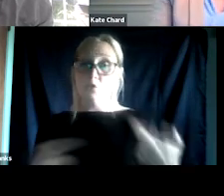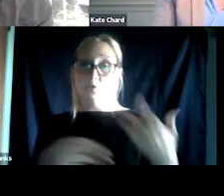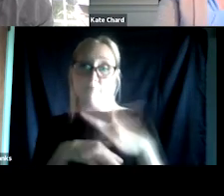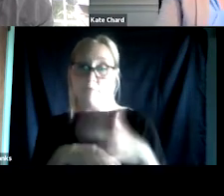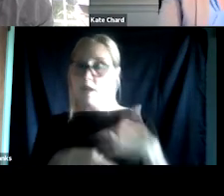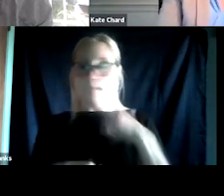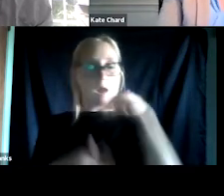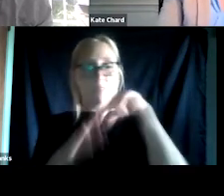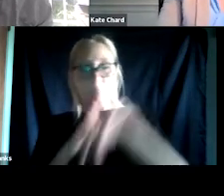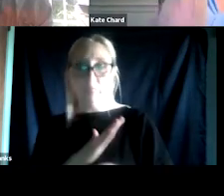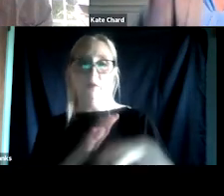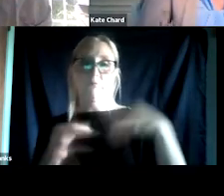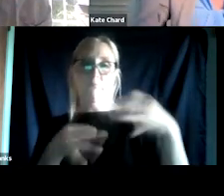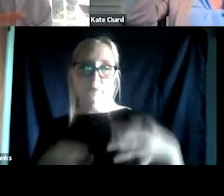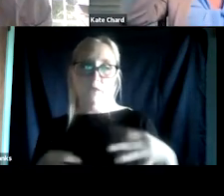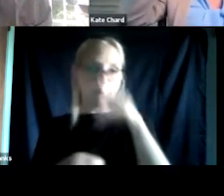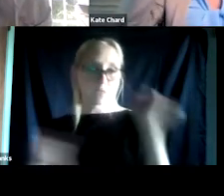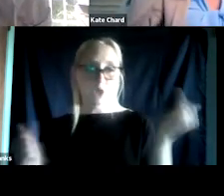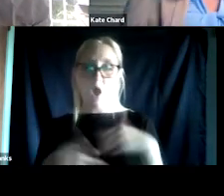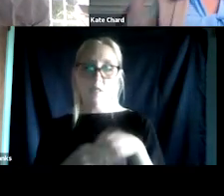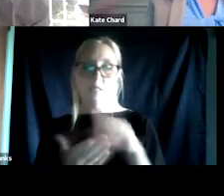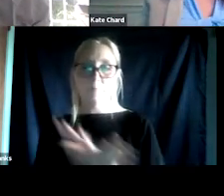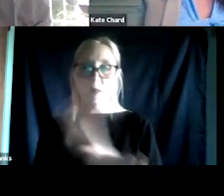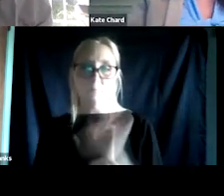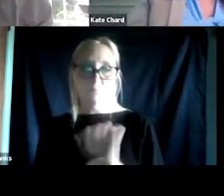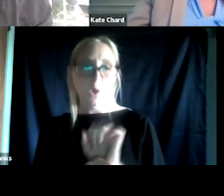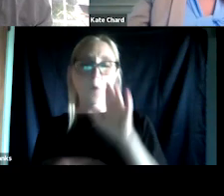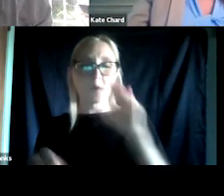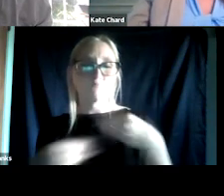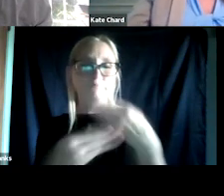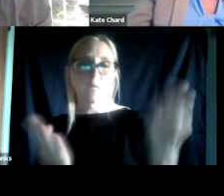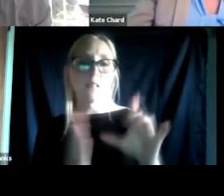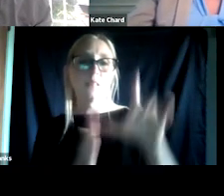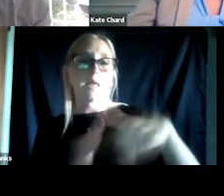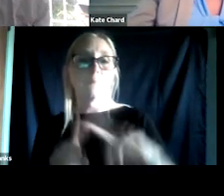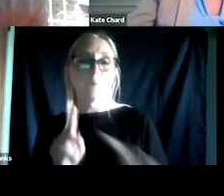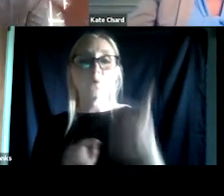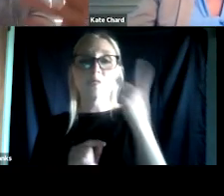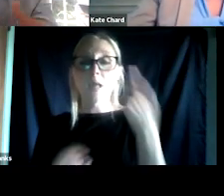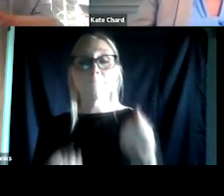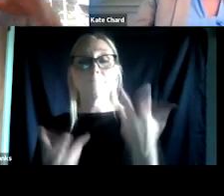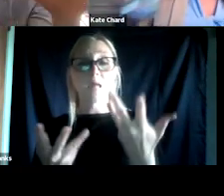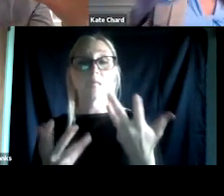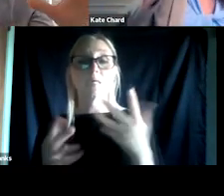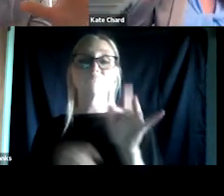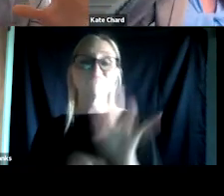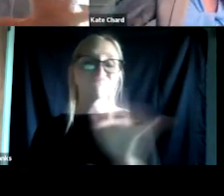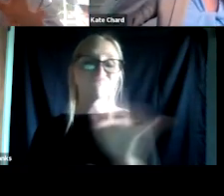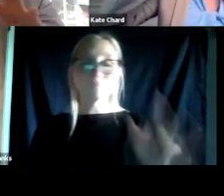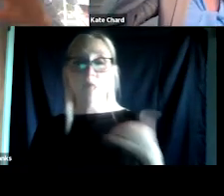because they're all in the handouts and you'll get this after the presentation, but you'll see many of them as you click through, there are links for everything here.